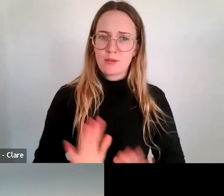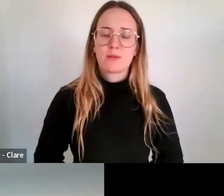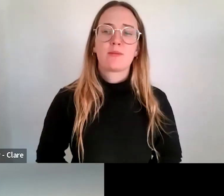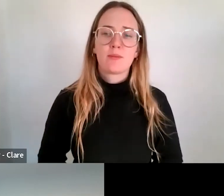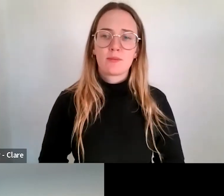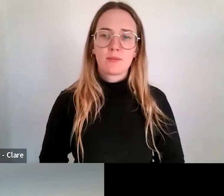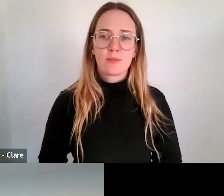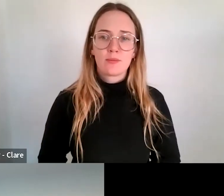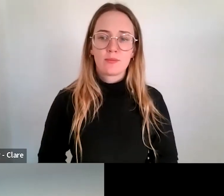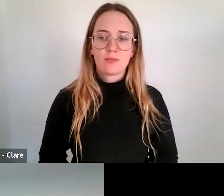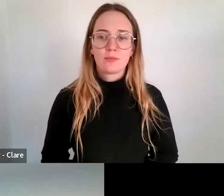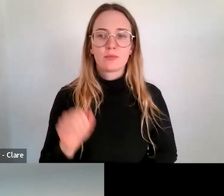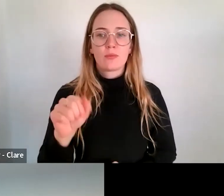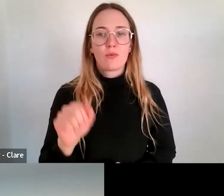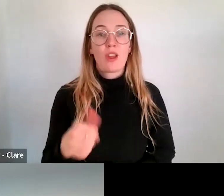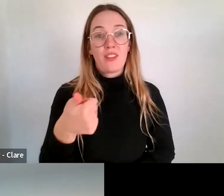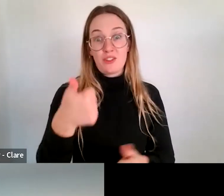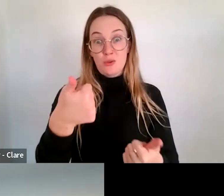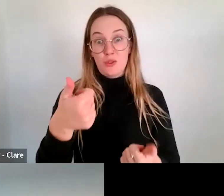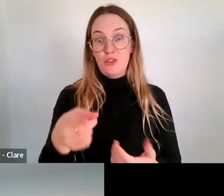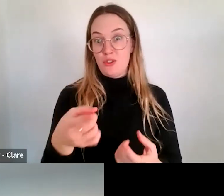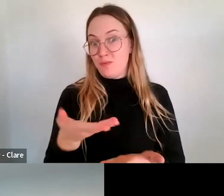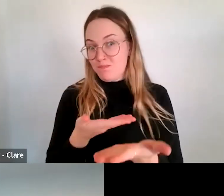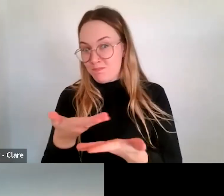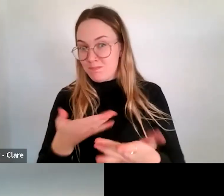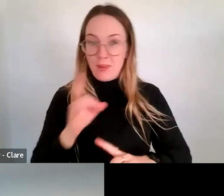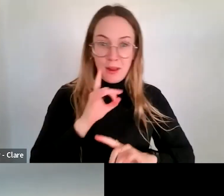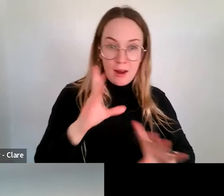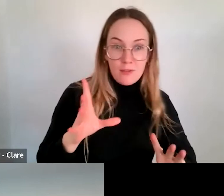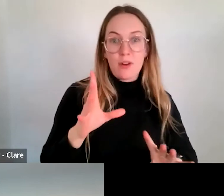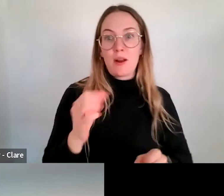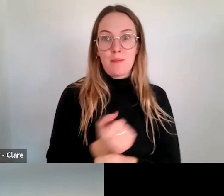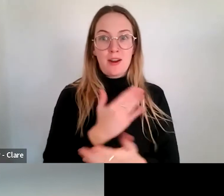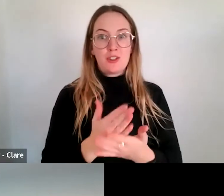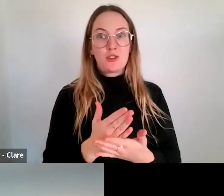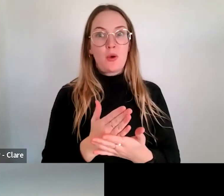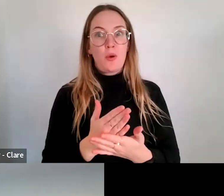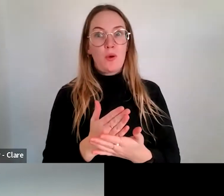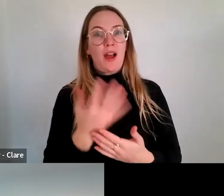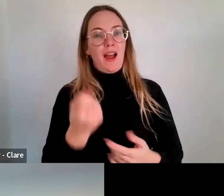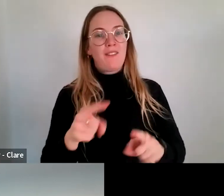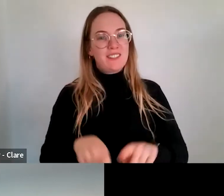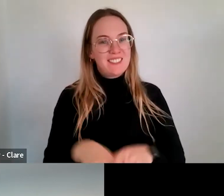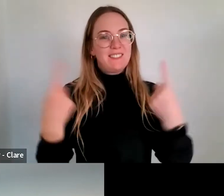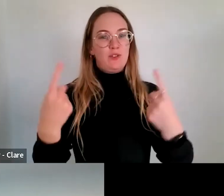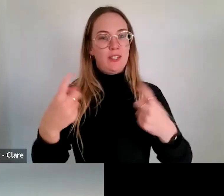you're talking to each other in the town to make sure you've got those distinctly different activities you're applying for.